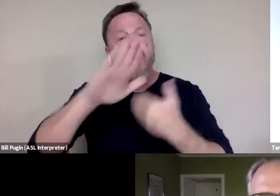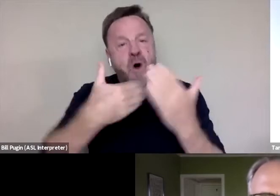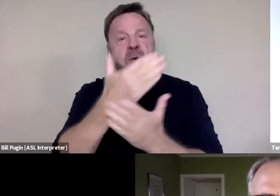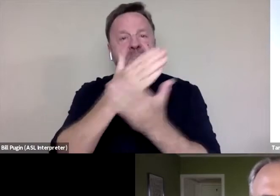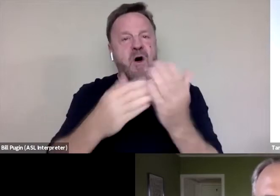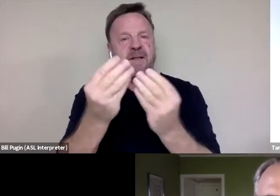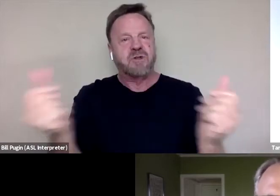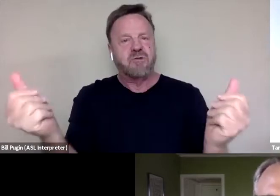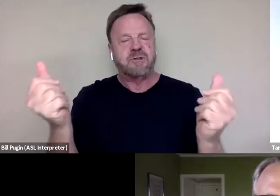Yeah, yeah.